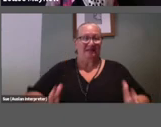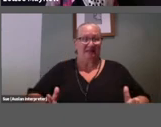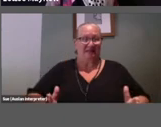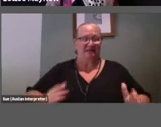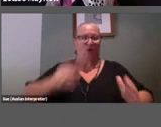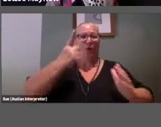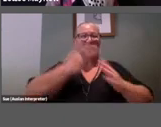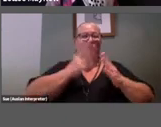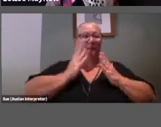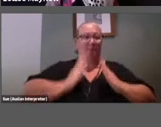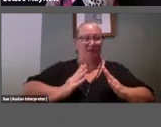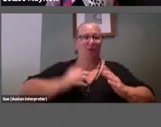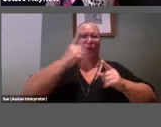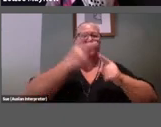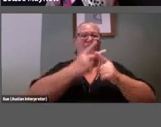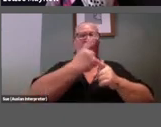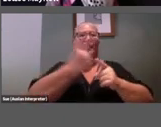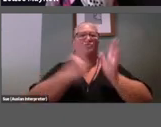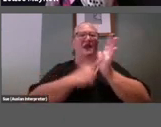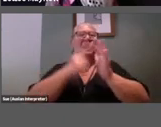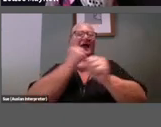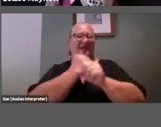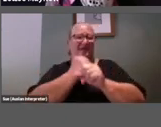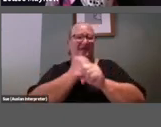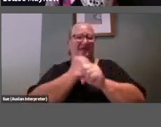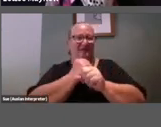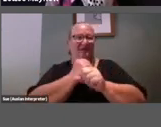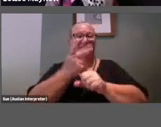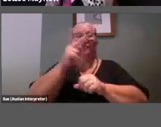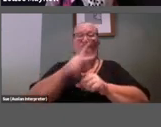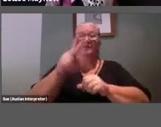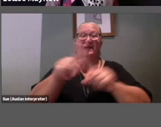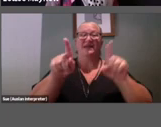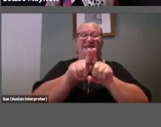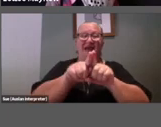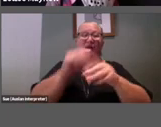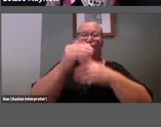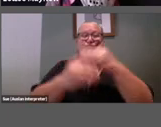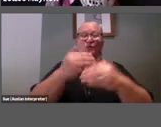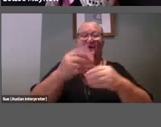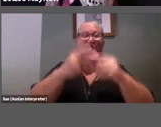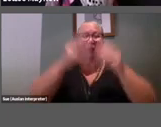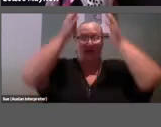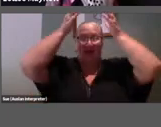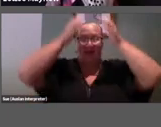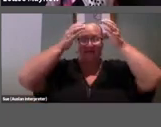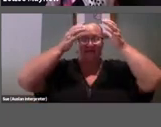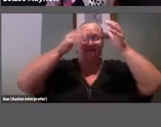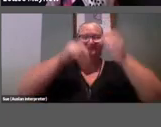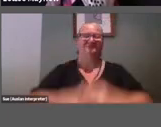one for each leg, repeat the same process you used for your hat, you will need a friend.